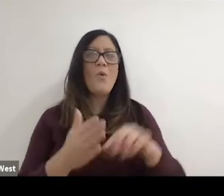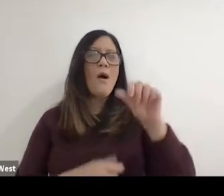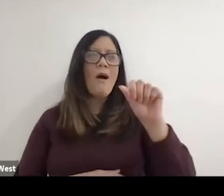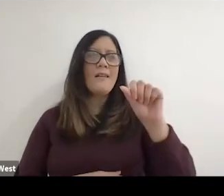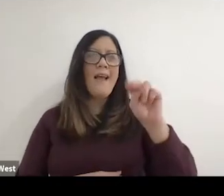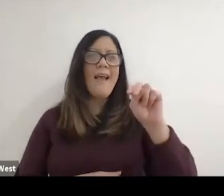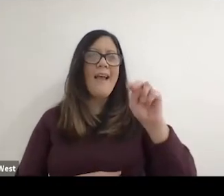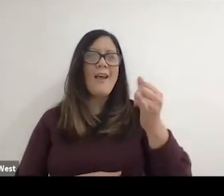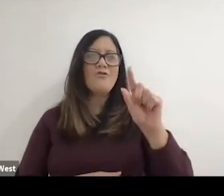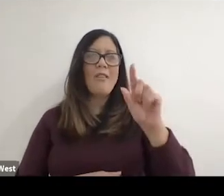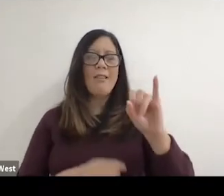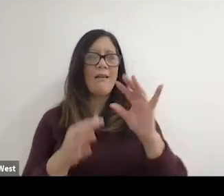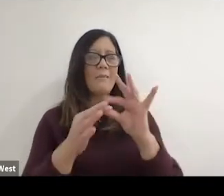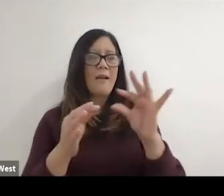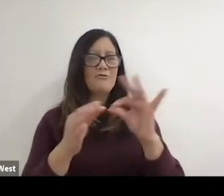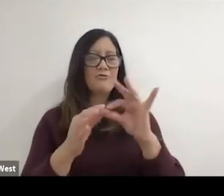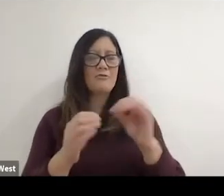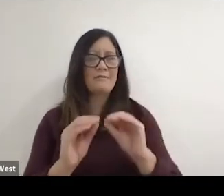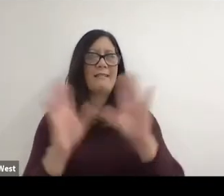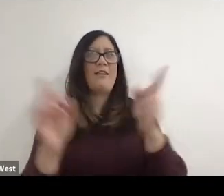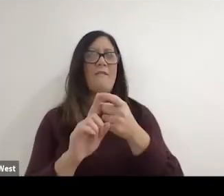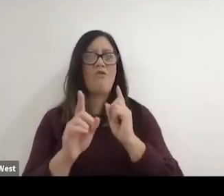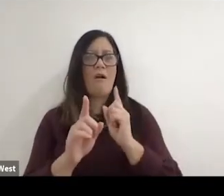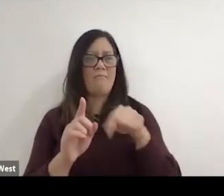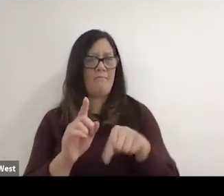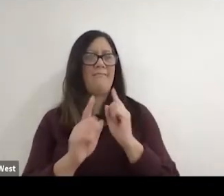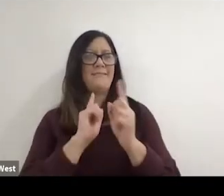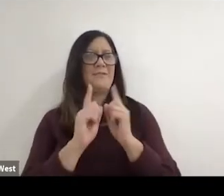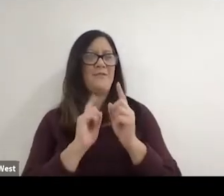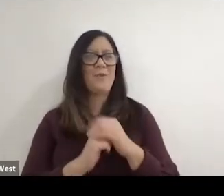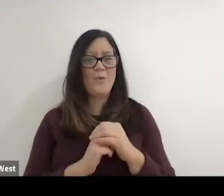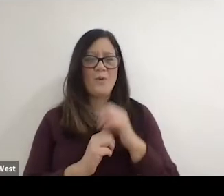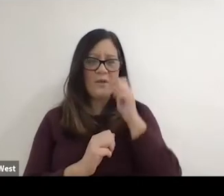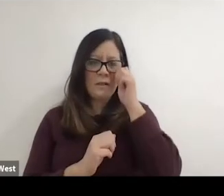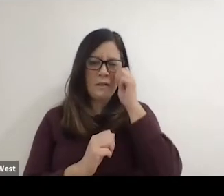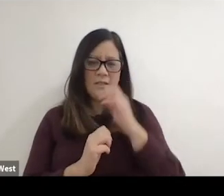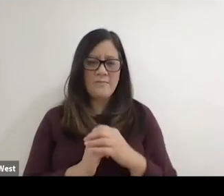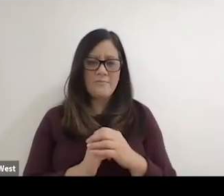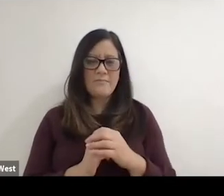I think it's pretty clear just from this interview that you are.